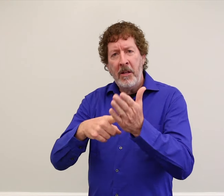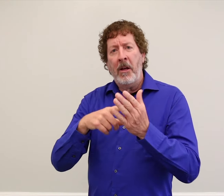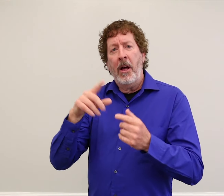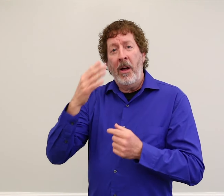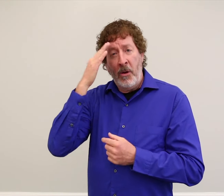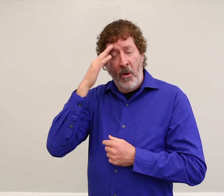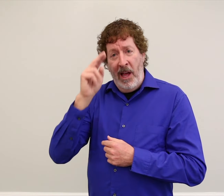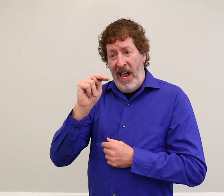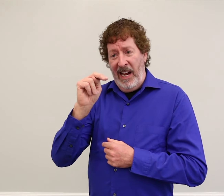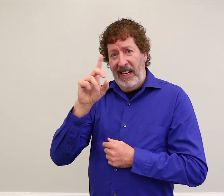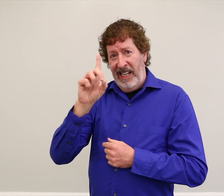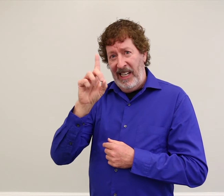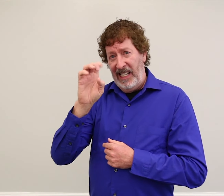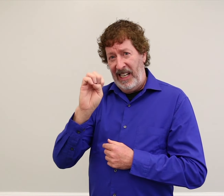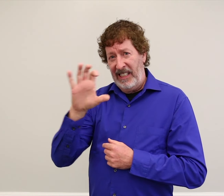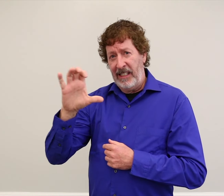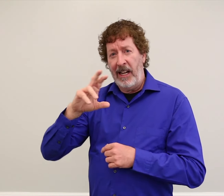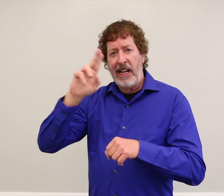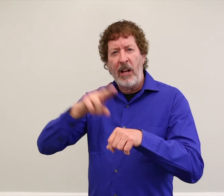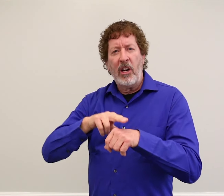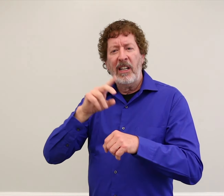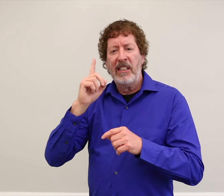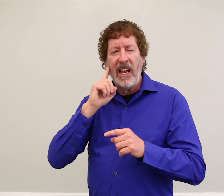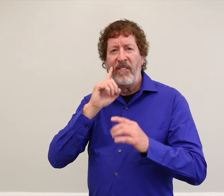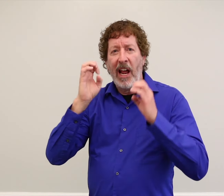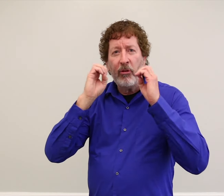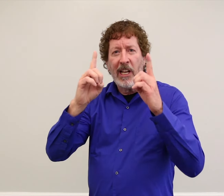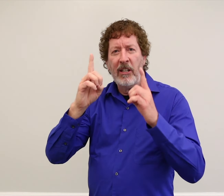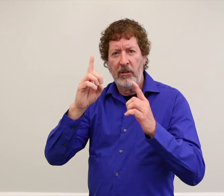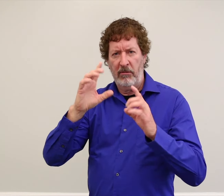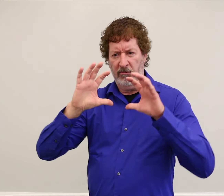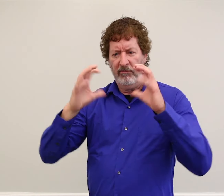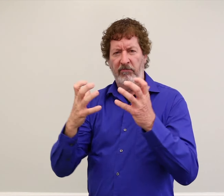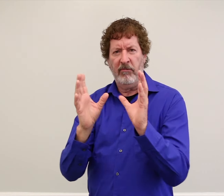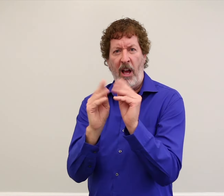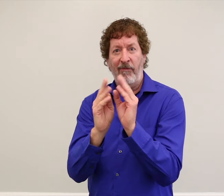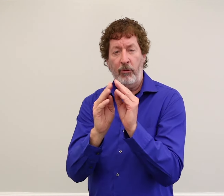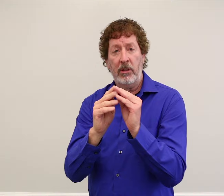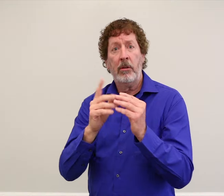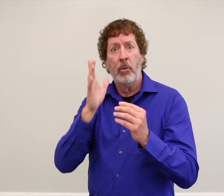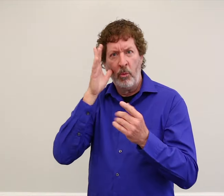Secondly, I'd like to share about the National Deaf Education Conference (NDEC)